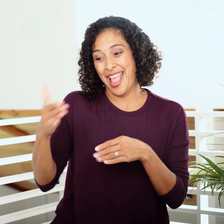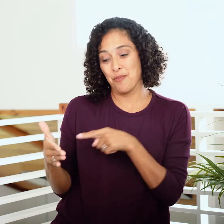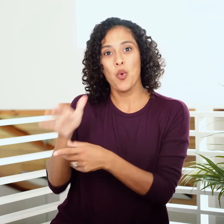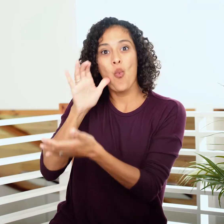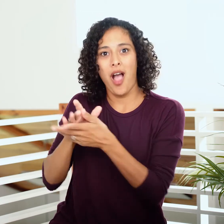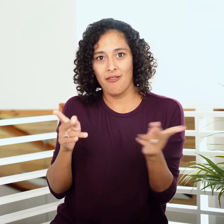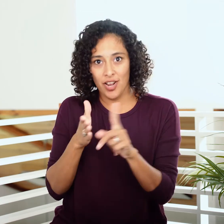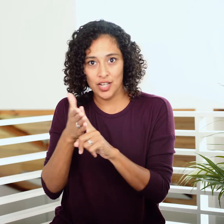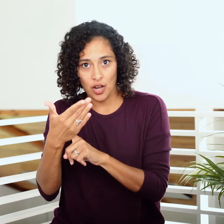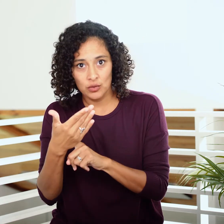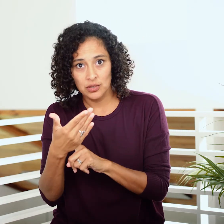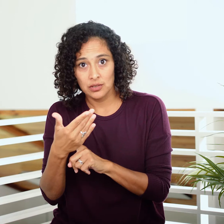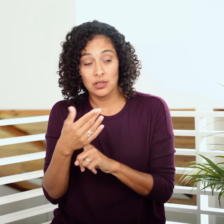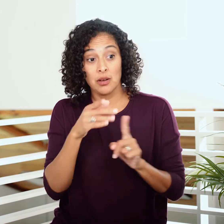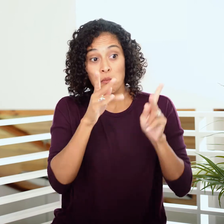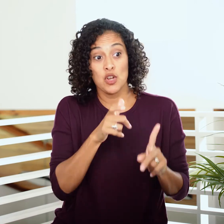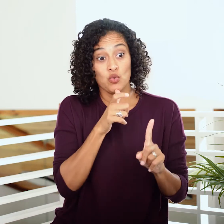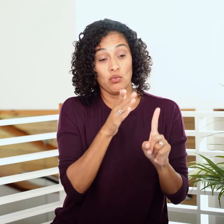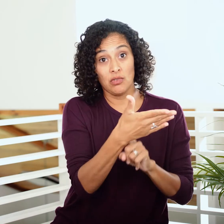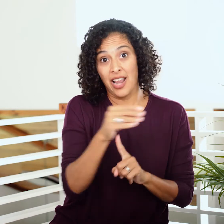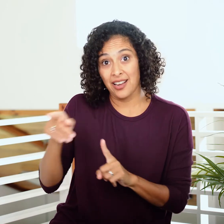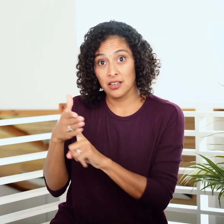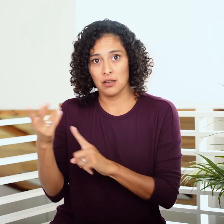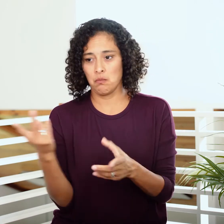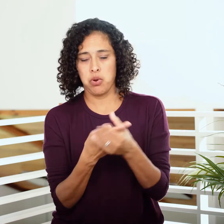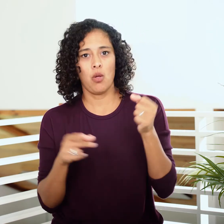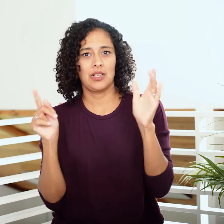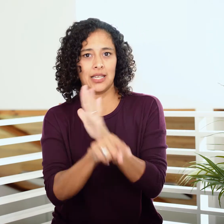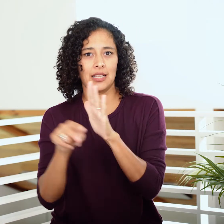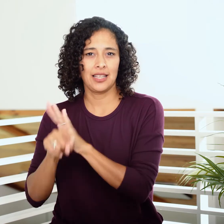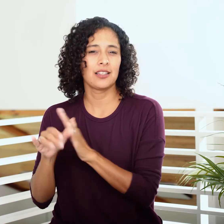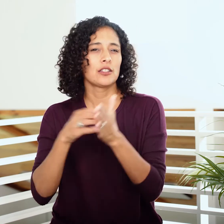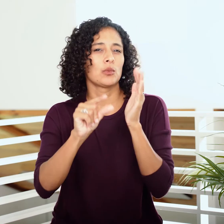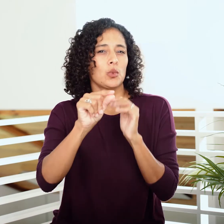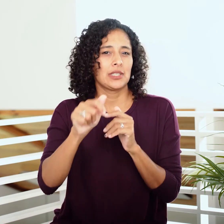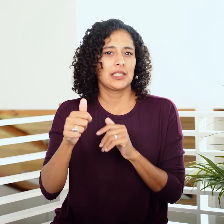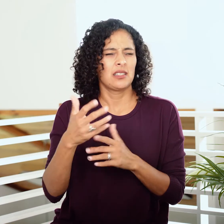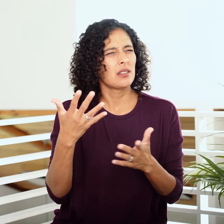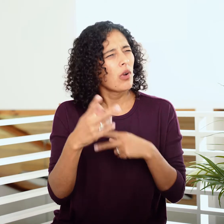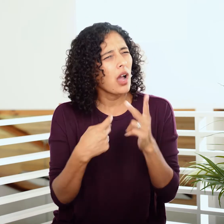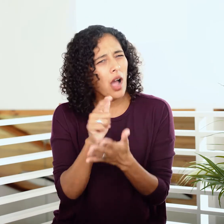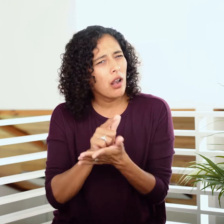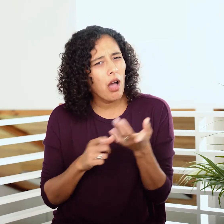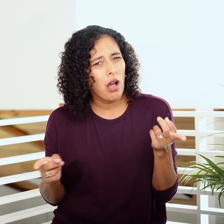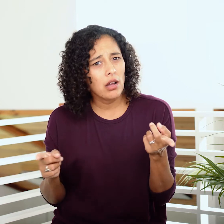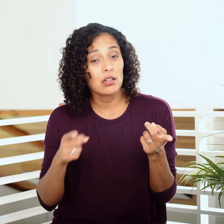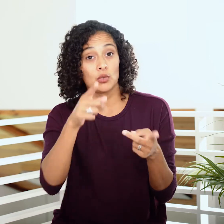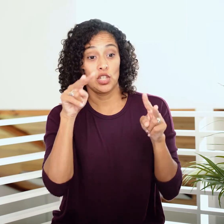of his neighbor, both the adulterer and the adulteress shall surely be put to death” (20:10). What kind of law is this?